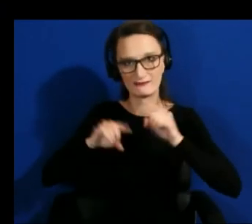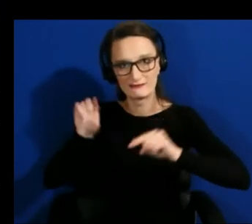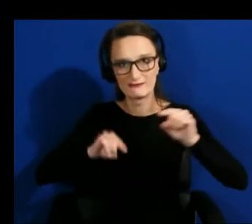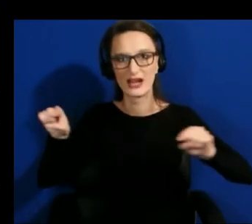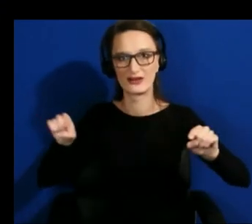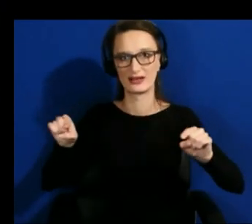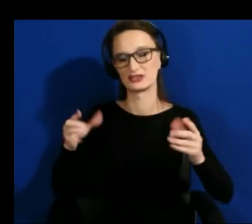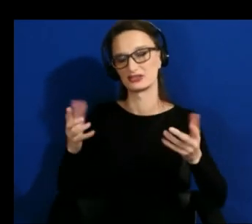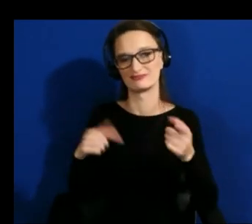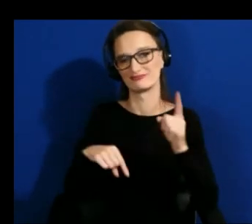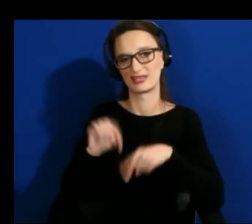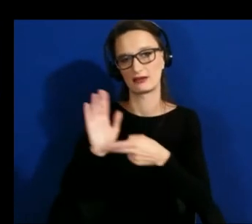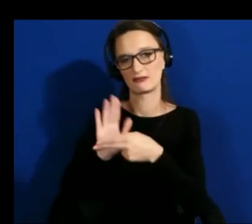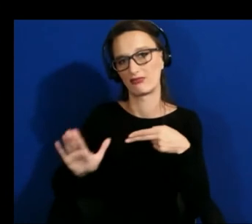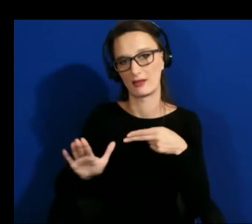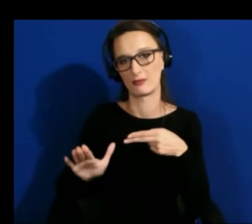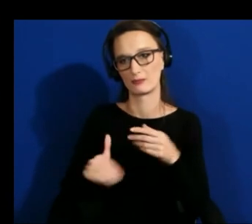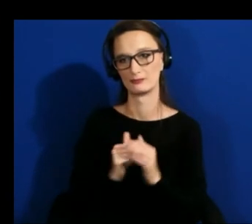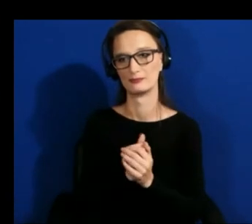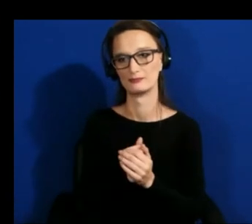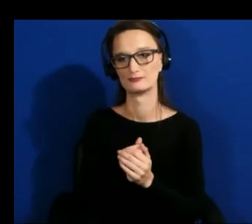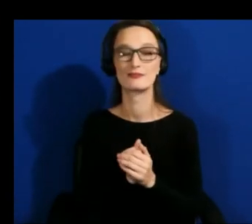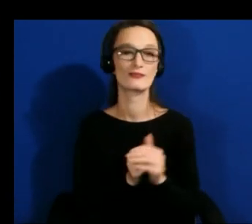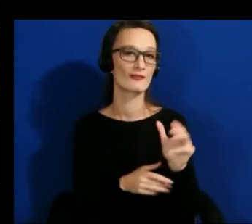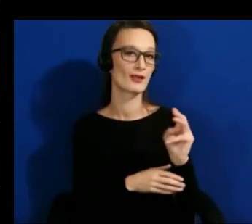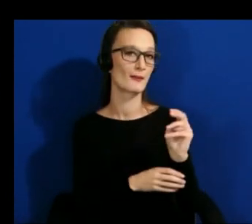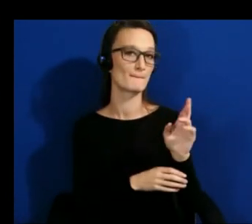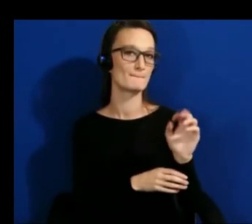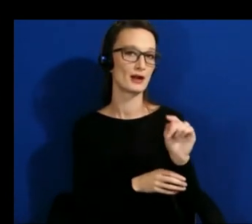uh martez what are some of the pressing challenges for the field moving forward